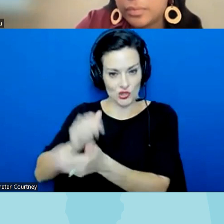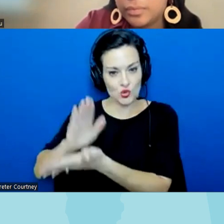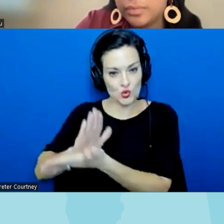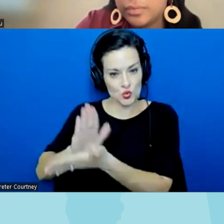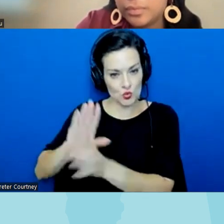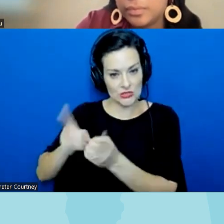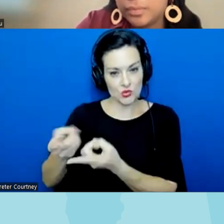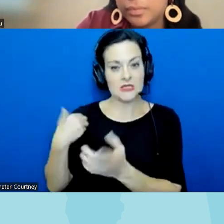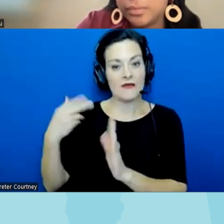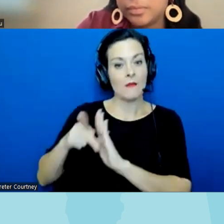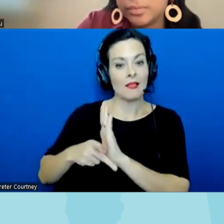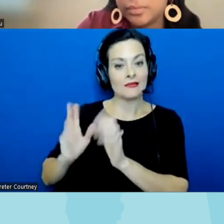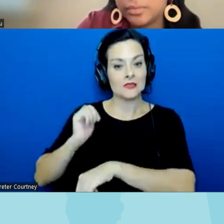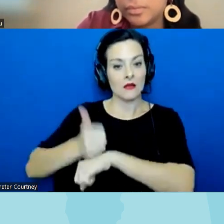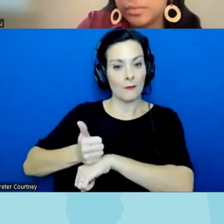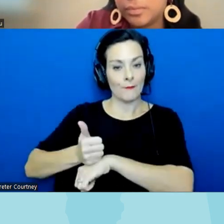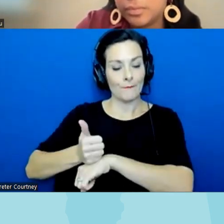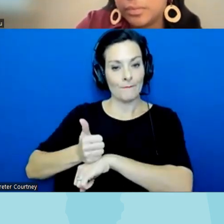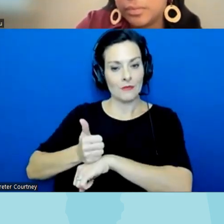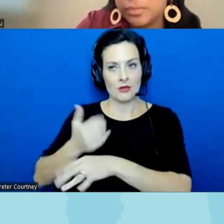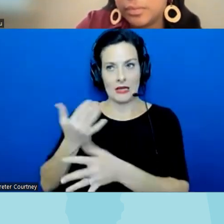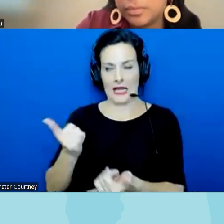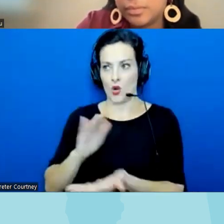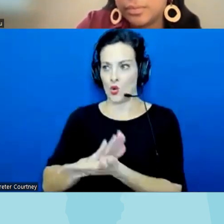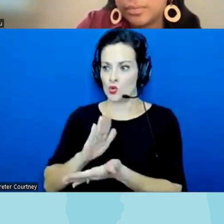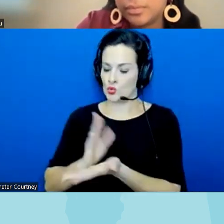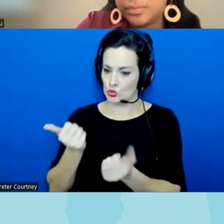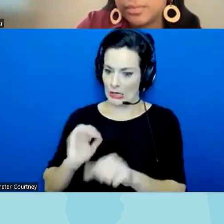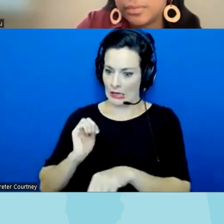every school district's worried about that and wants to have a policy so if they're going to